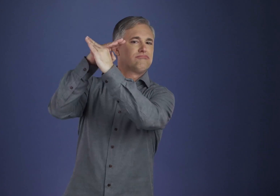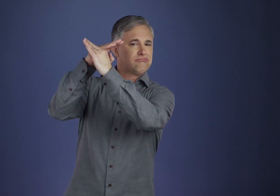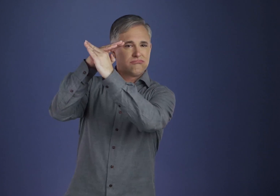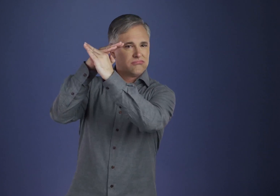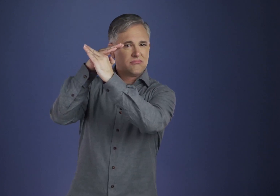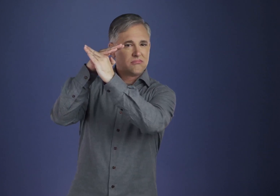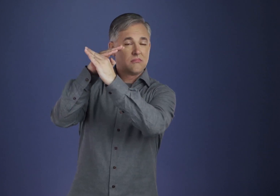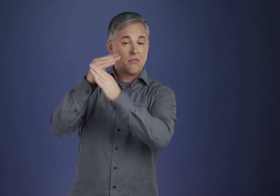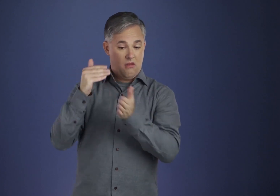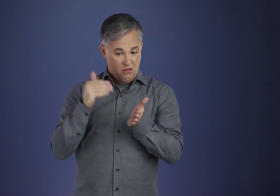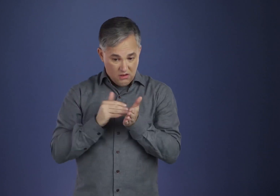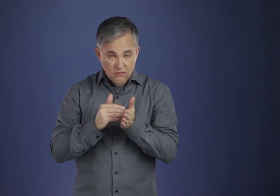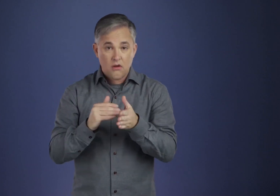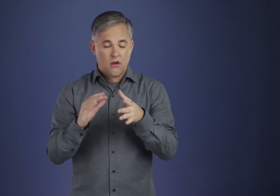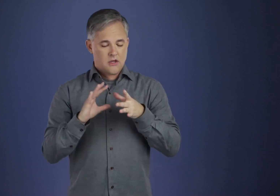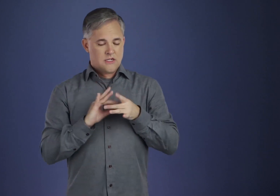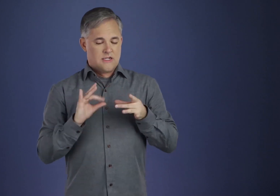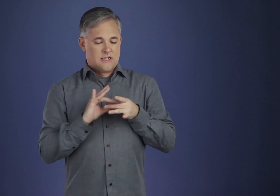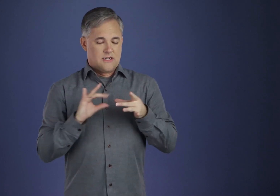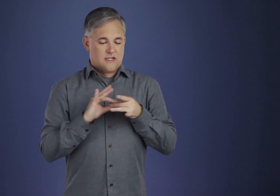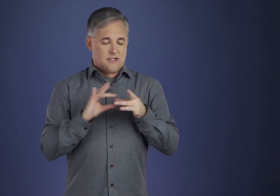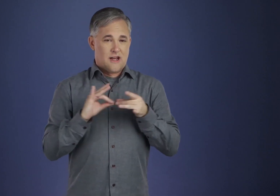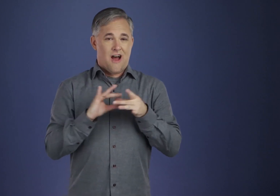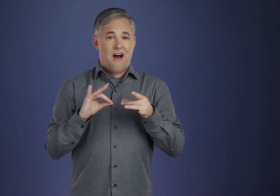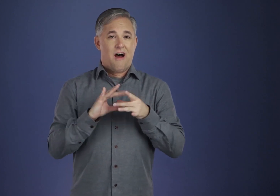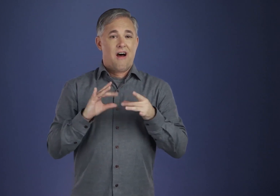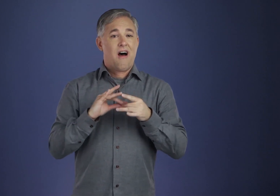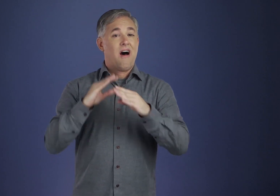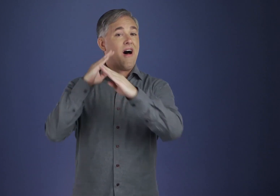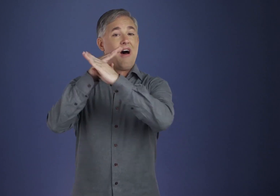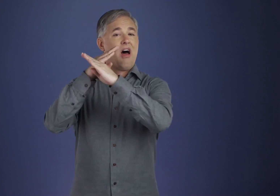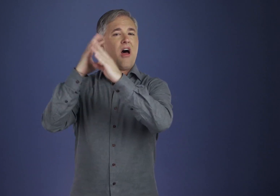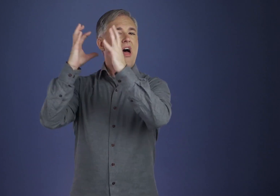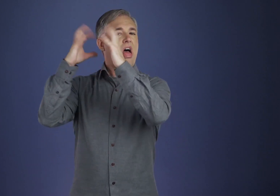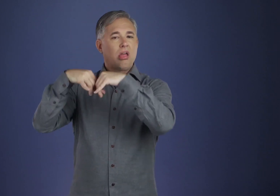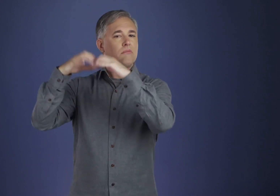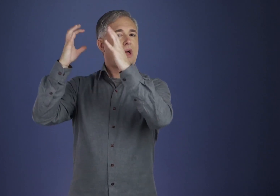we will be following the intent of Step Eleven.